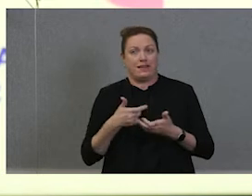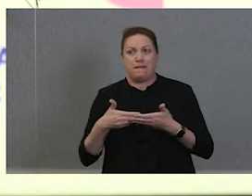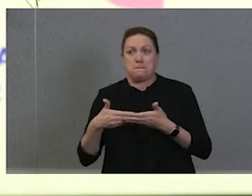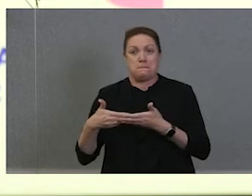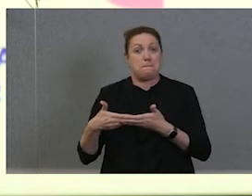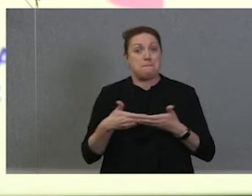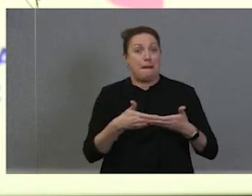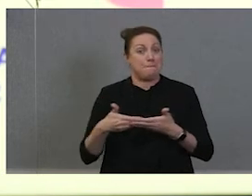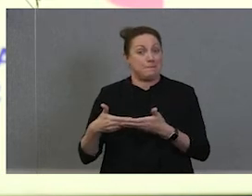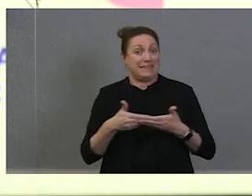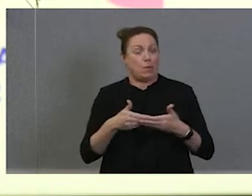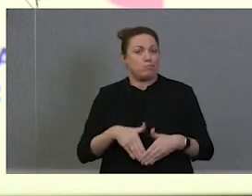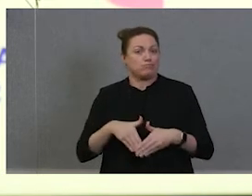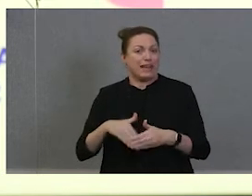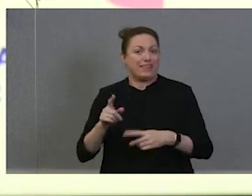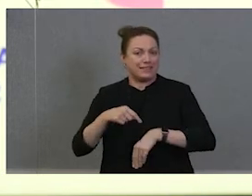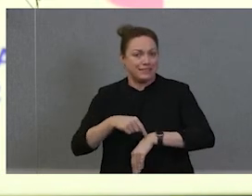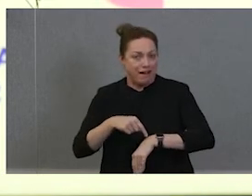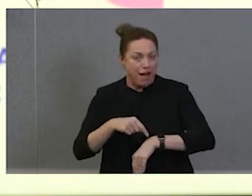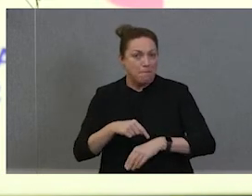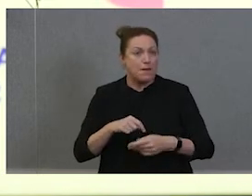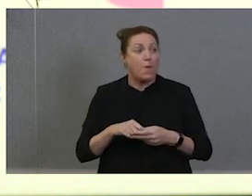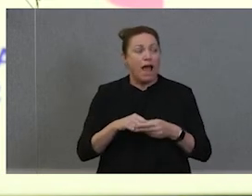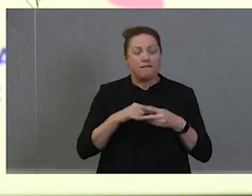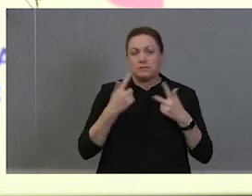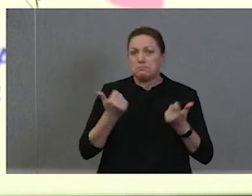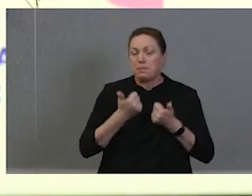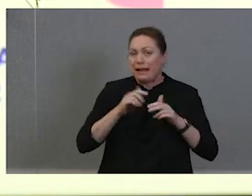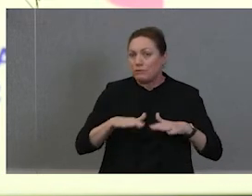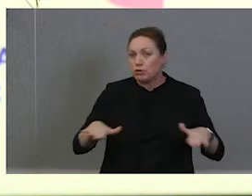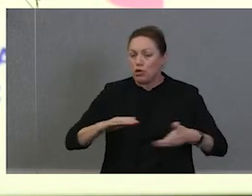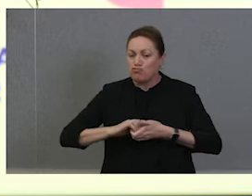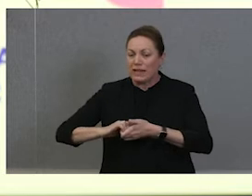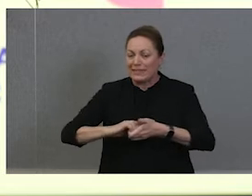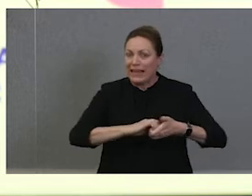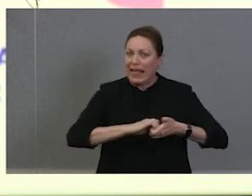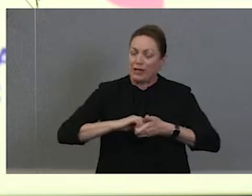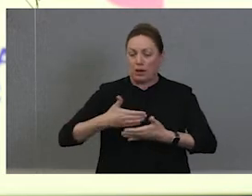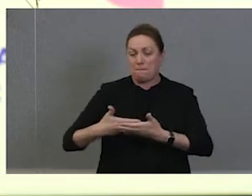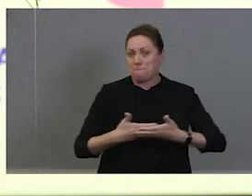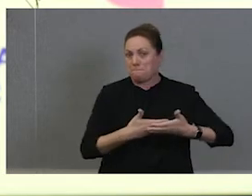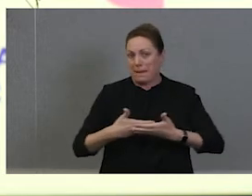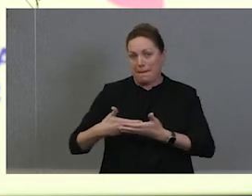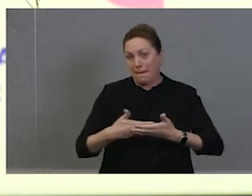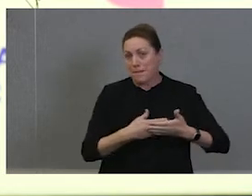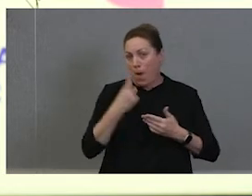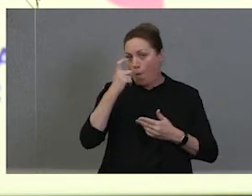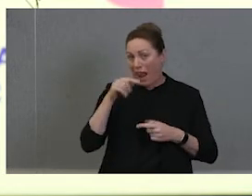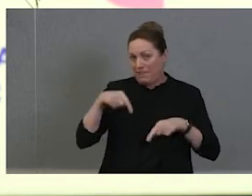number of children who are reconciliation babies, and one of them sitting in this room right now, and I'm so terribly proud of my niece.